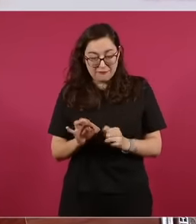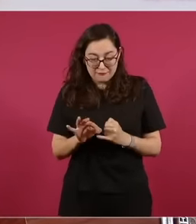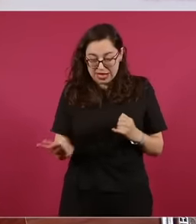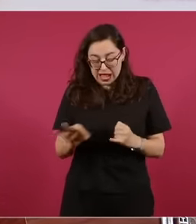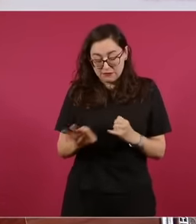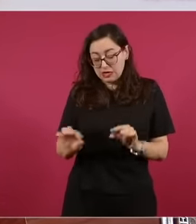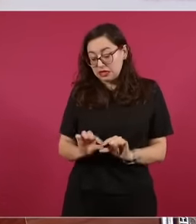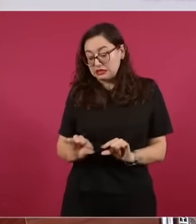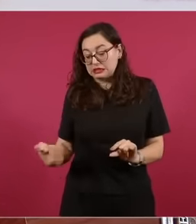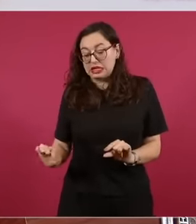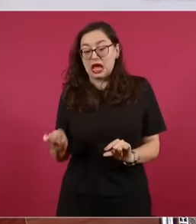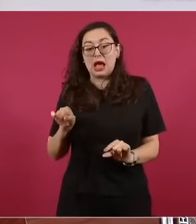and there isn't even